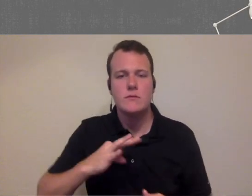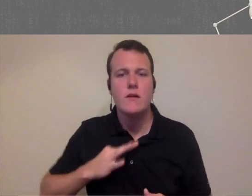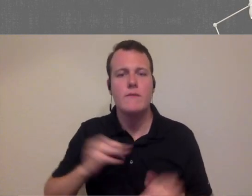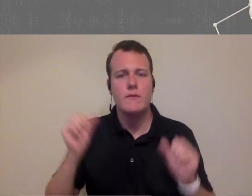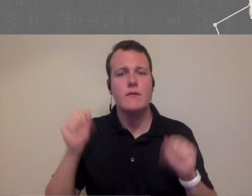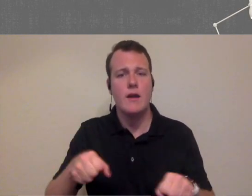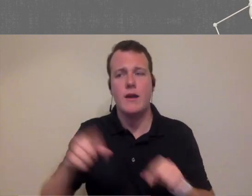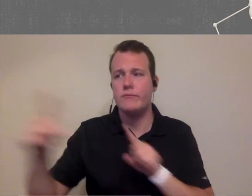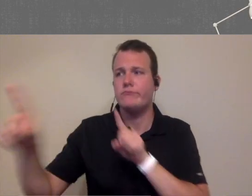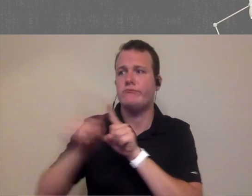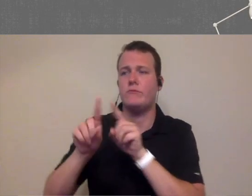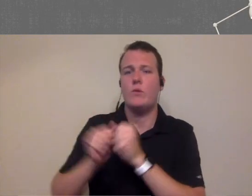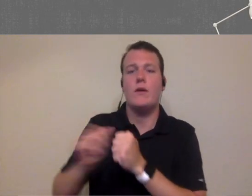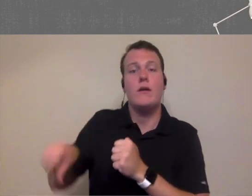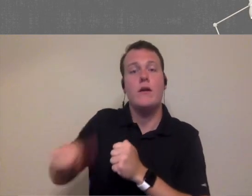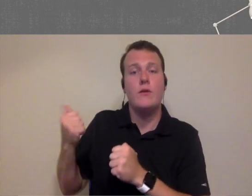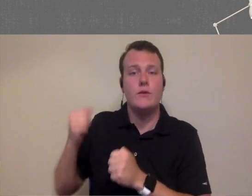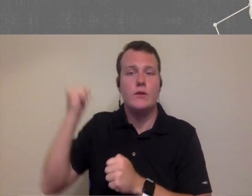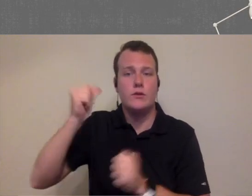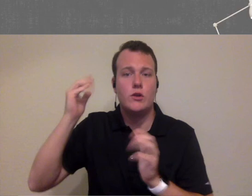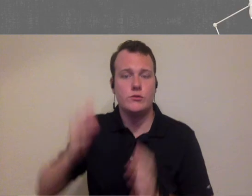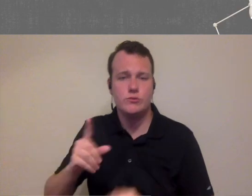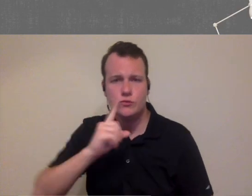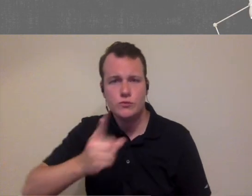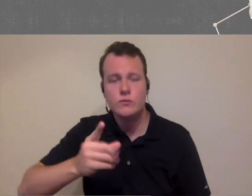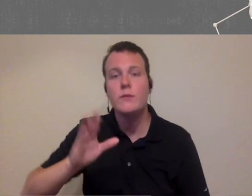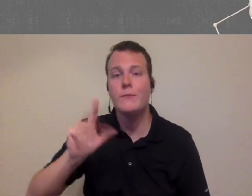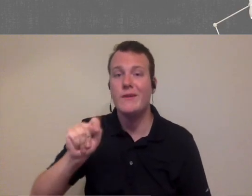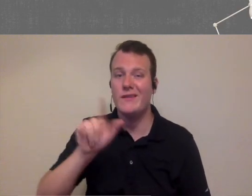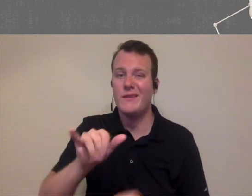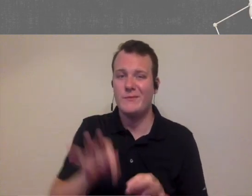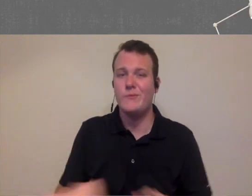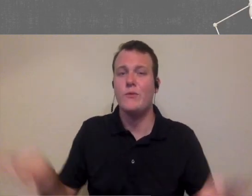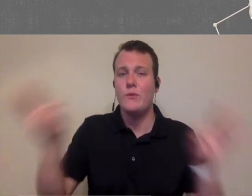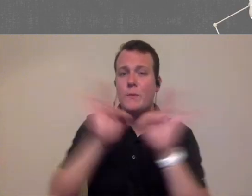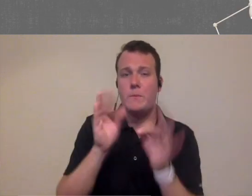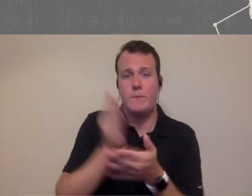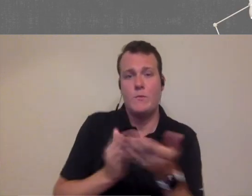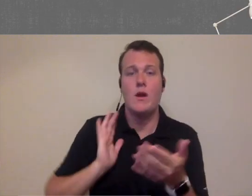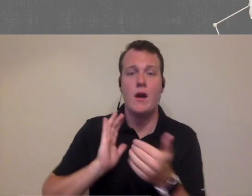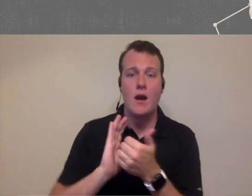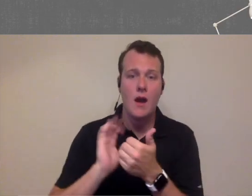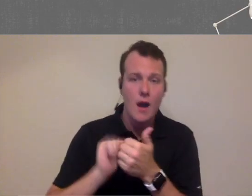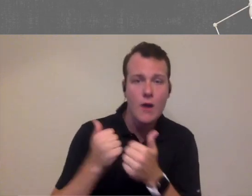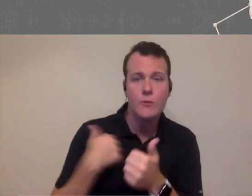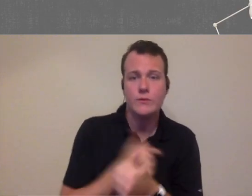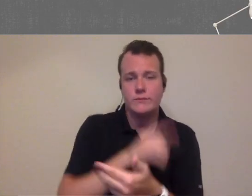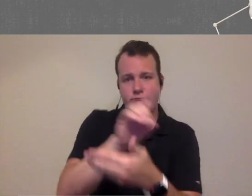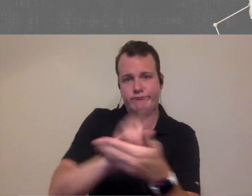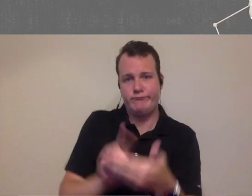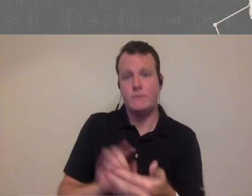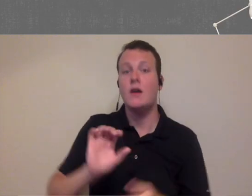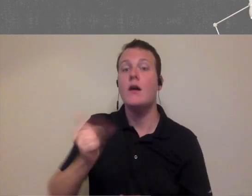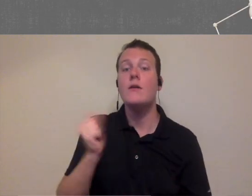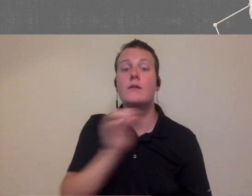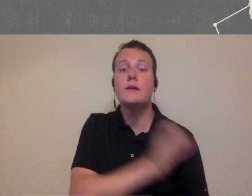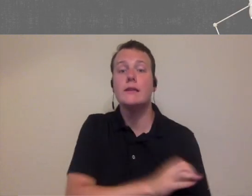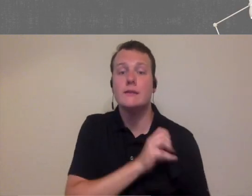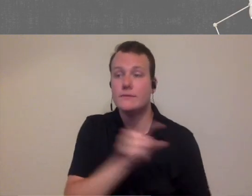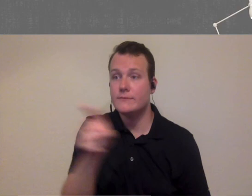someone else and get them and quicker but that is a very big important part of how we designed our our overall practice model versus some other clinics are